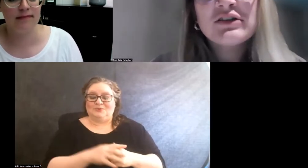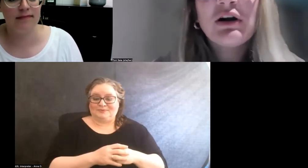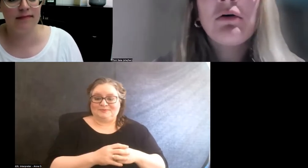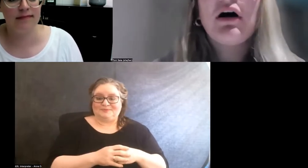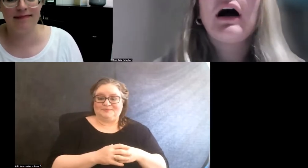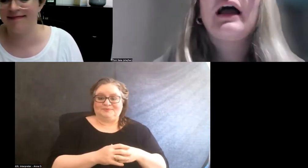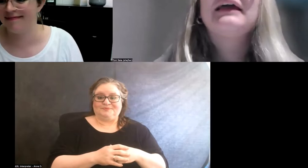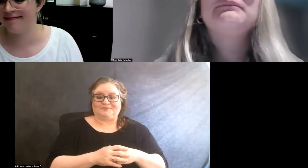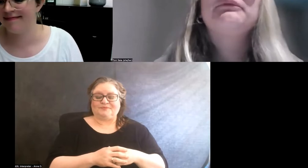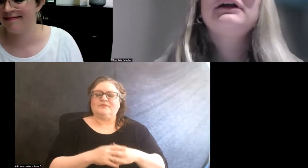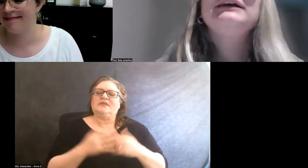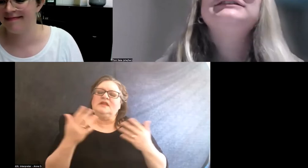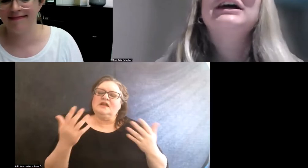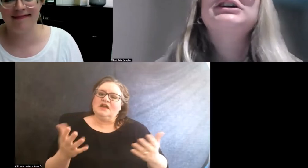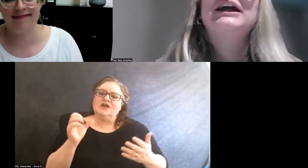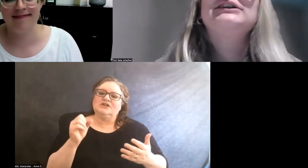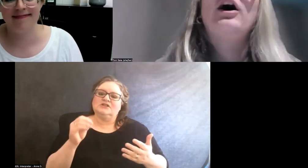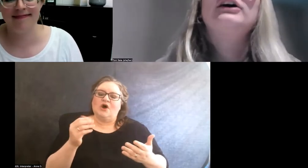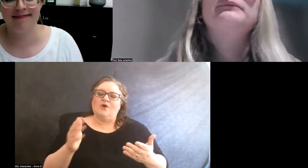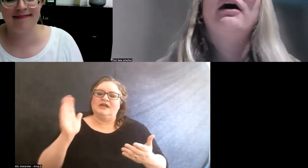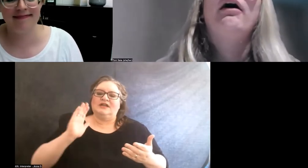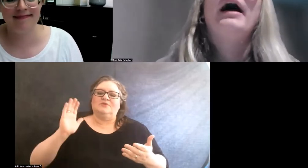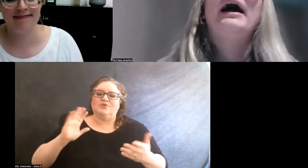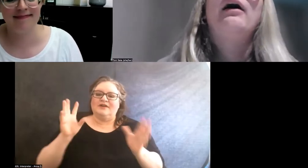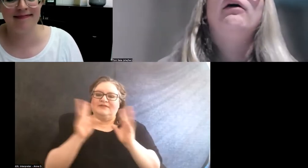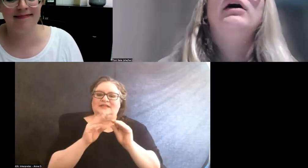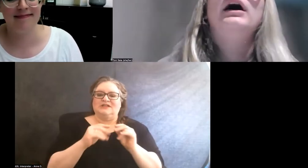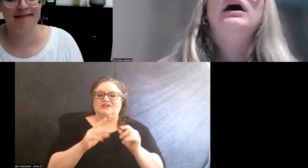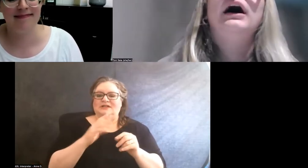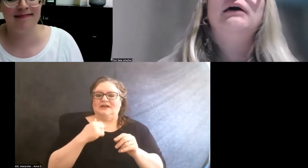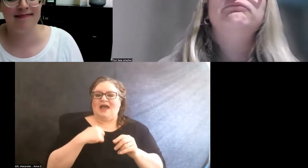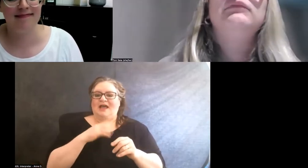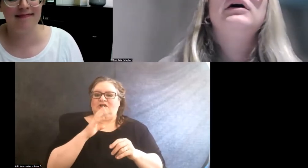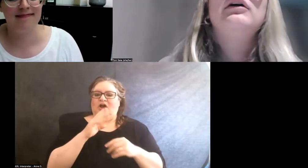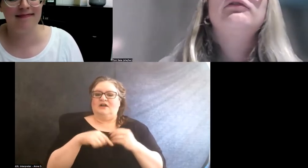So in a previous session, I talked about how...